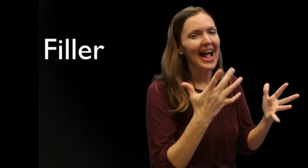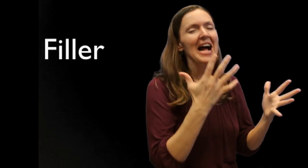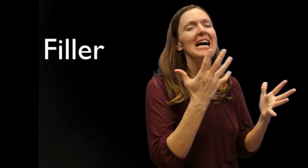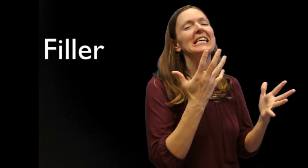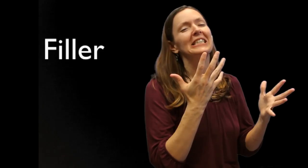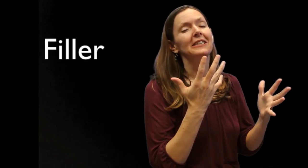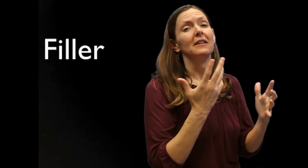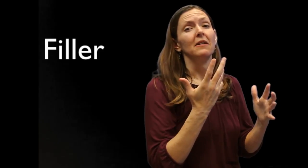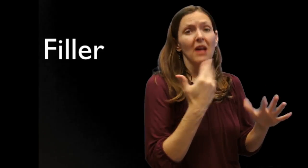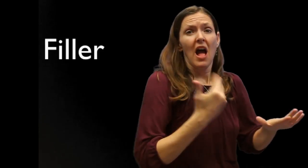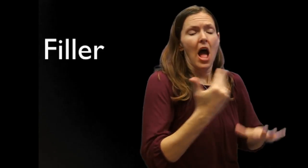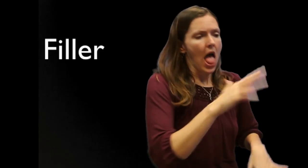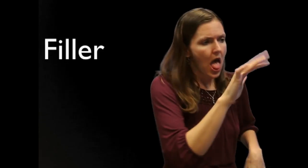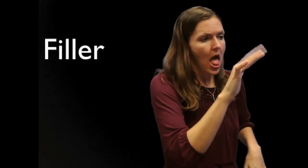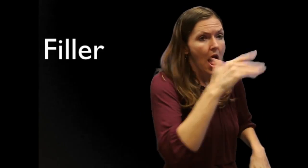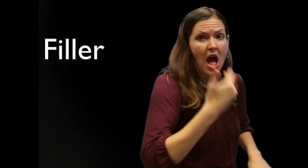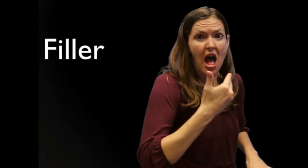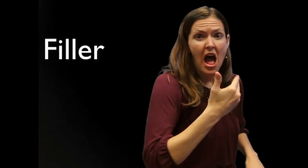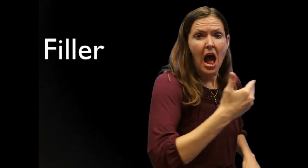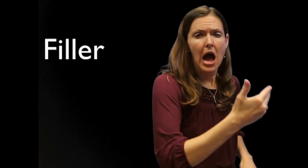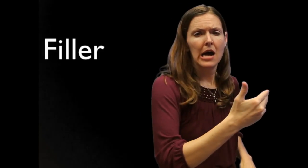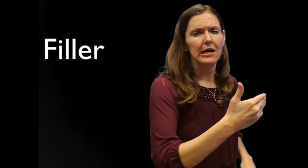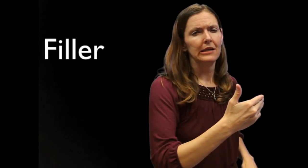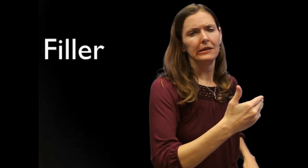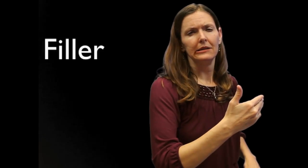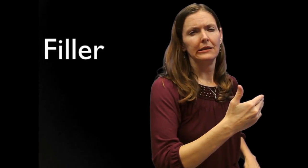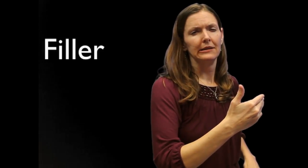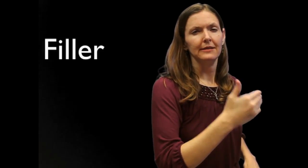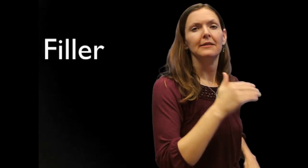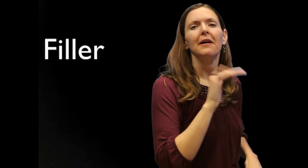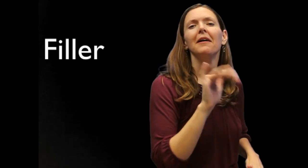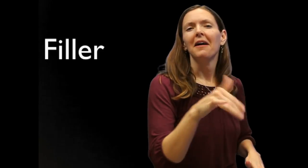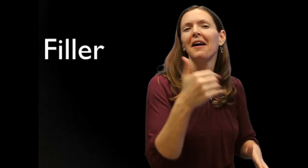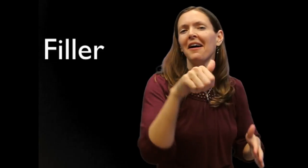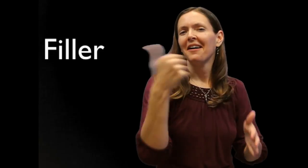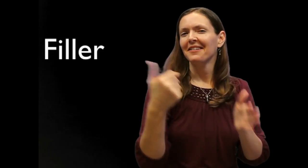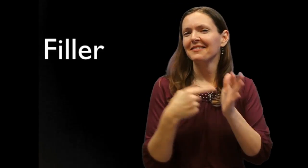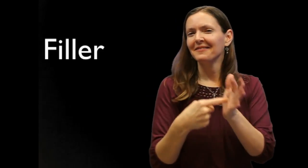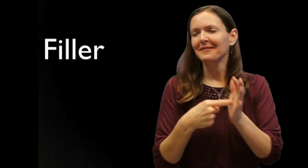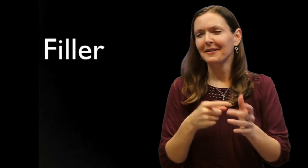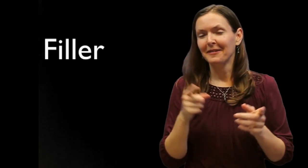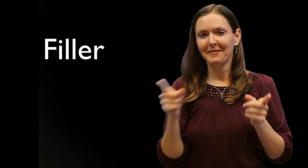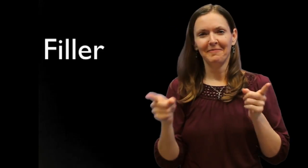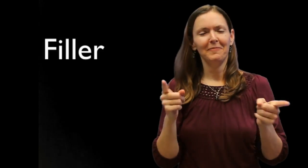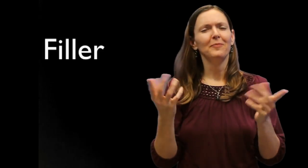But frequent use of fillers aren't acceptable. That's another example of what's acceptable